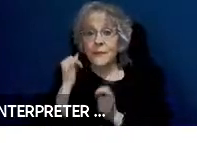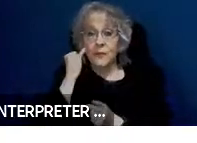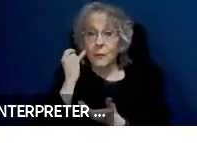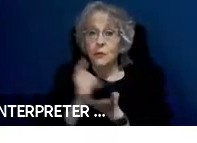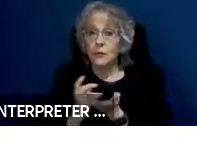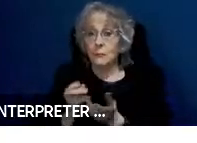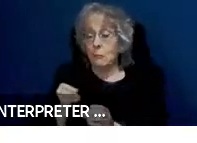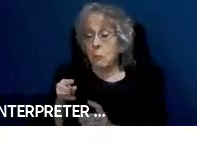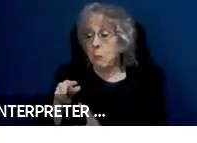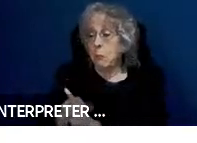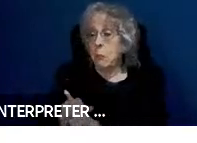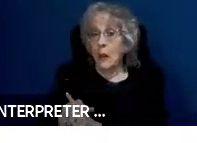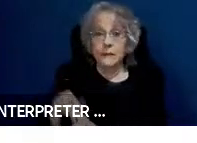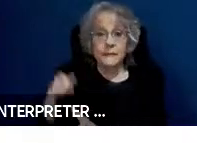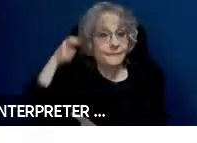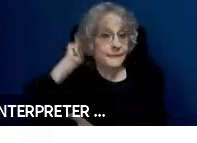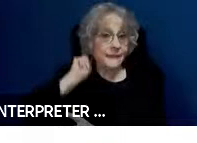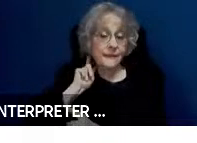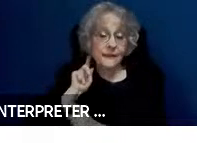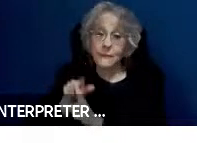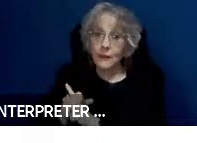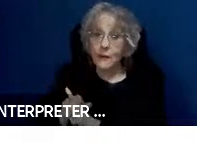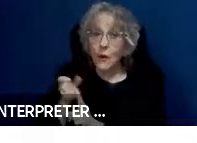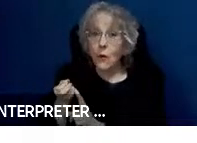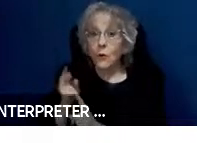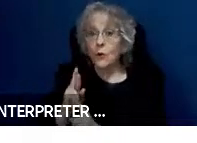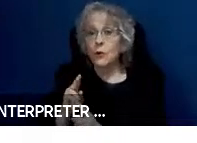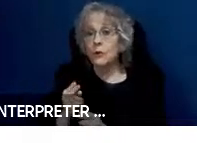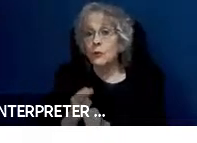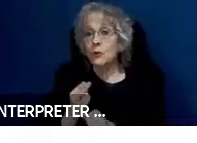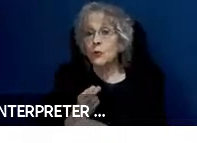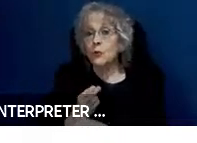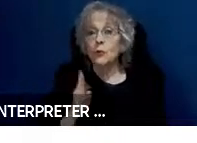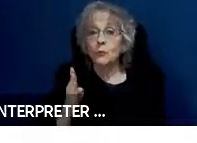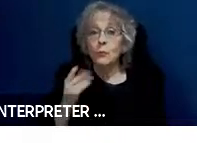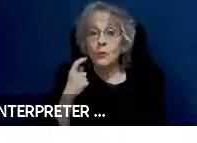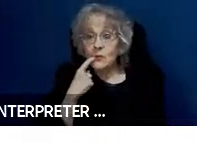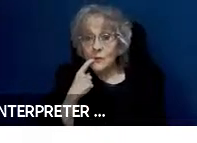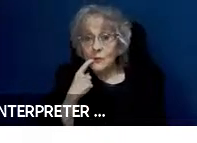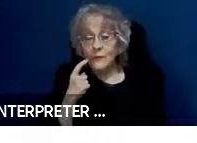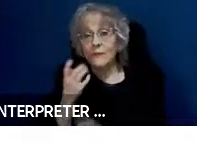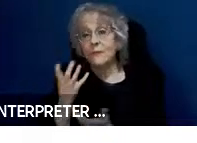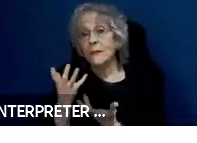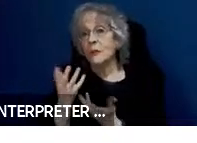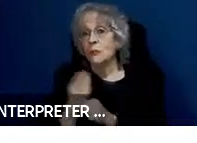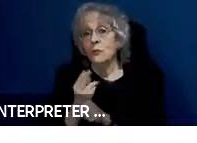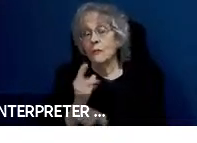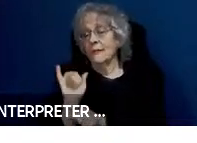hearing aid in or use blue tooth and you would use that same connection so that you can hear what